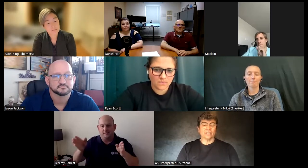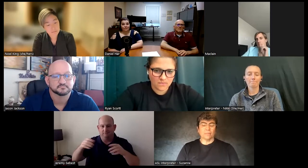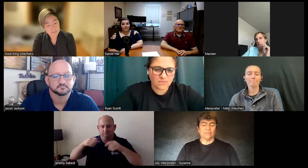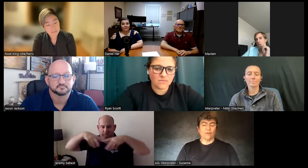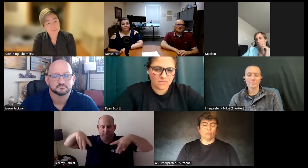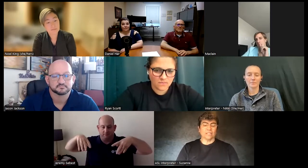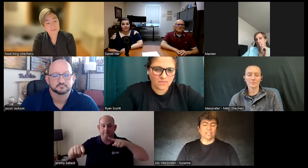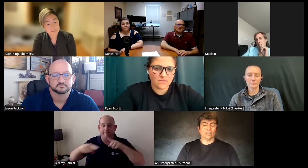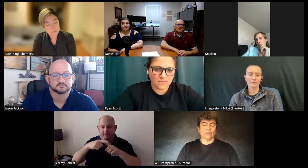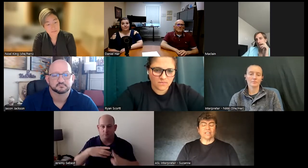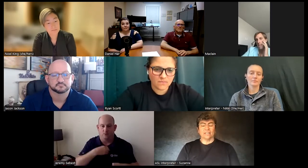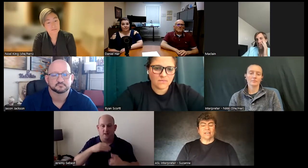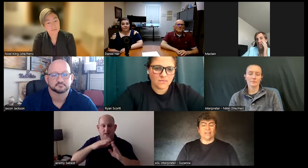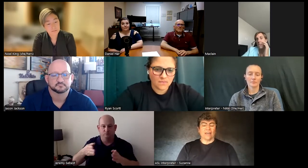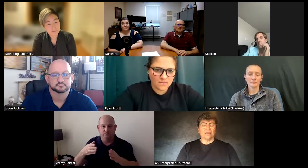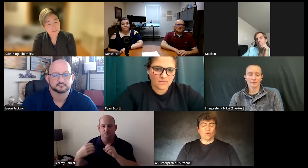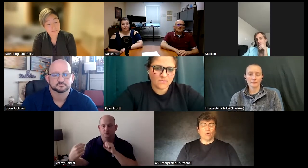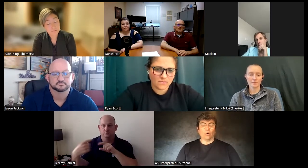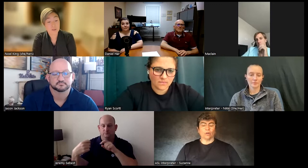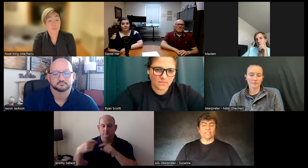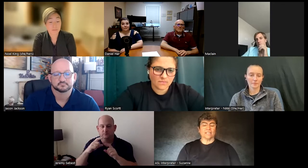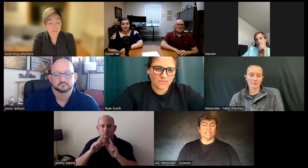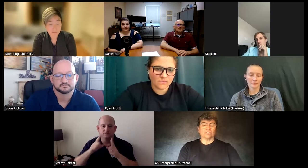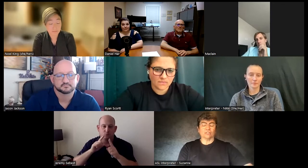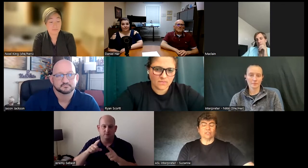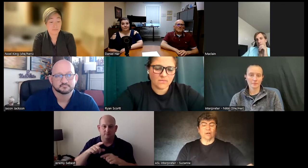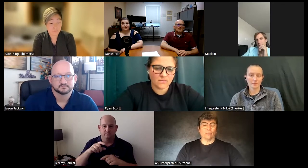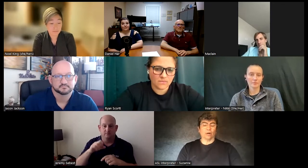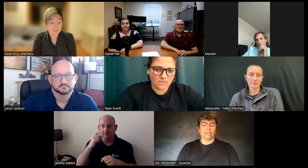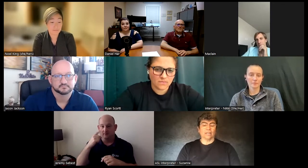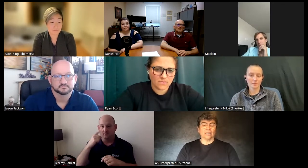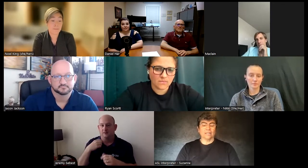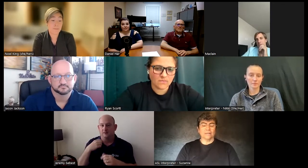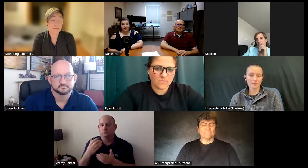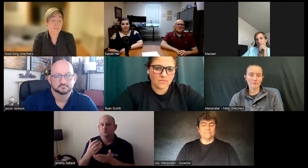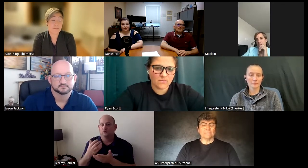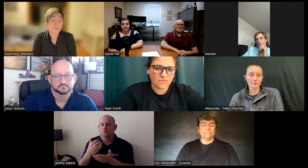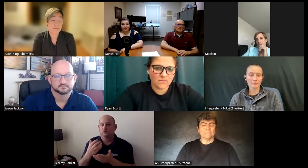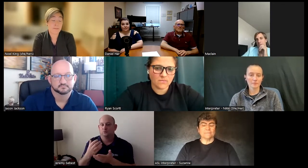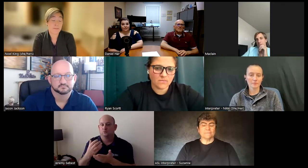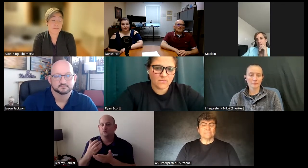Department of Homeland Security and that whole organizational umbrella